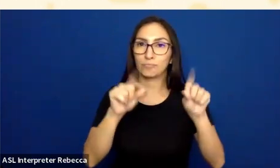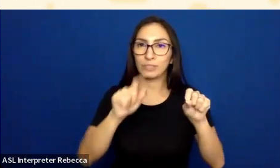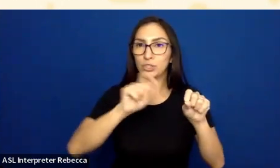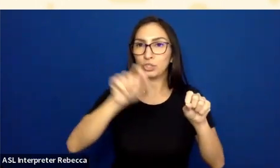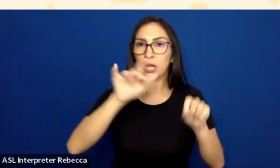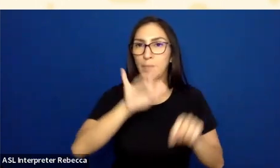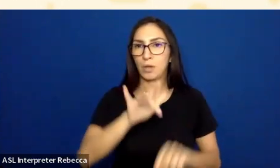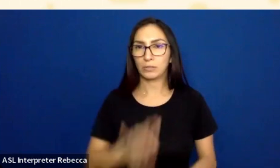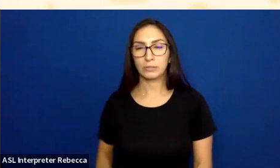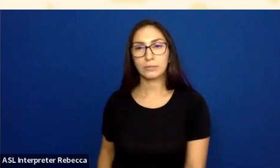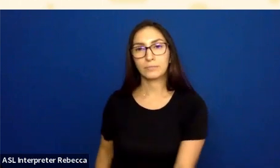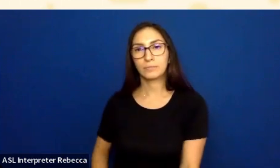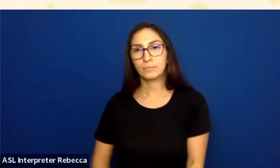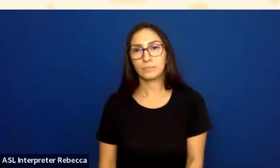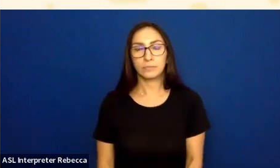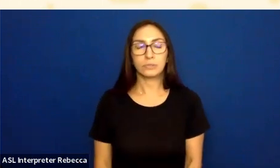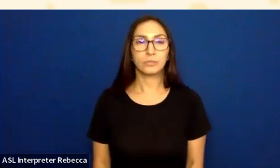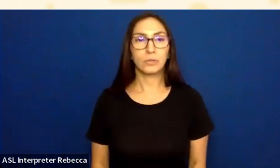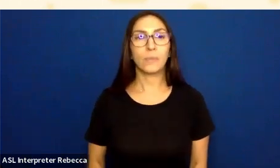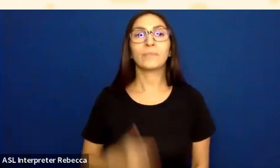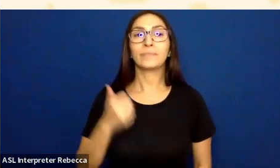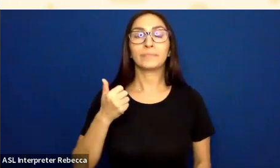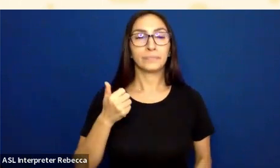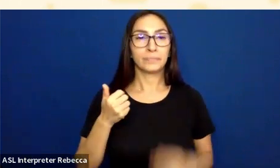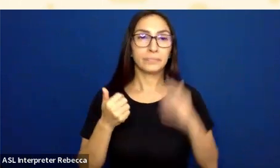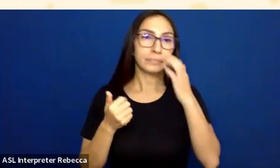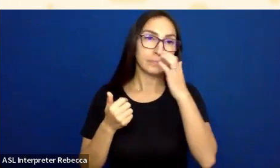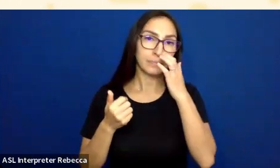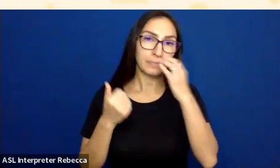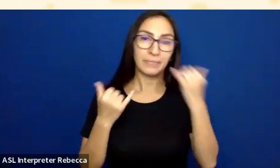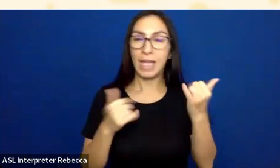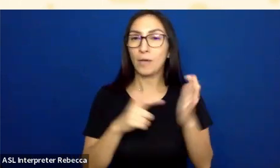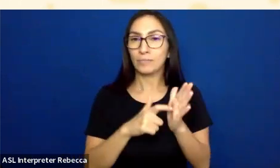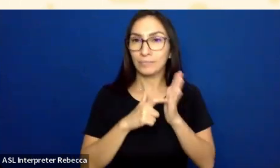So a couple of things with this red checkbox. One is that I now need to test the contrast of this thing.